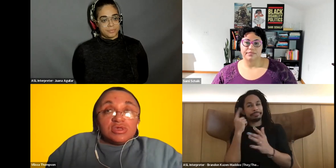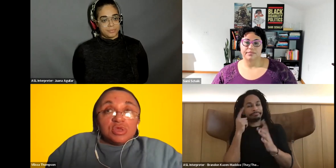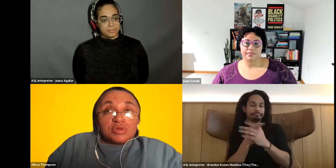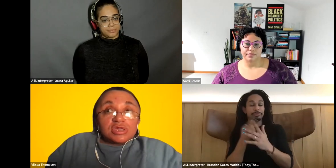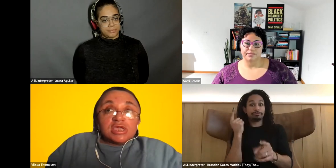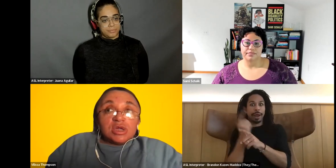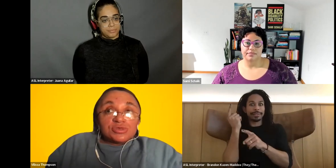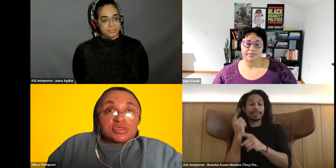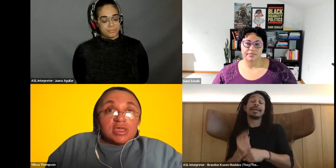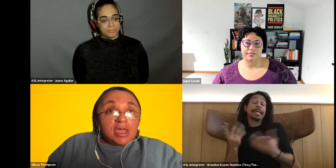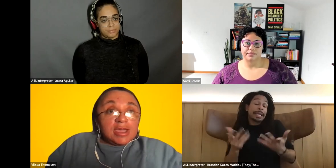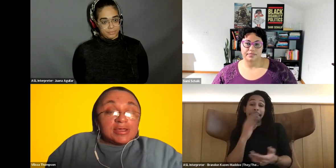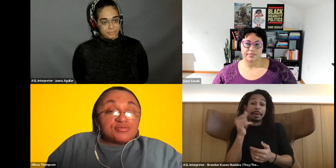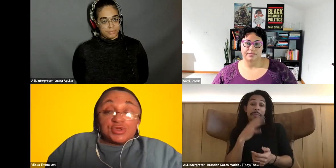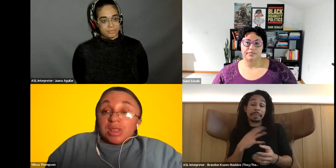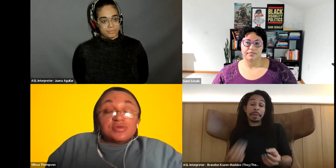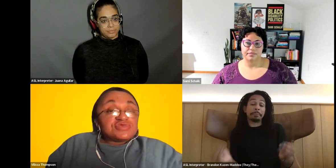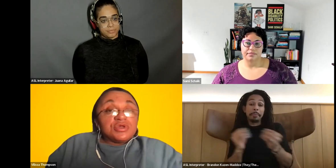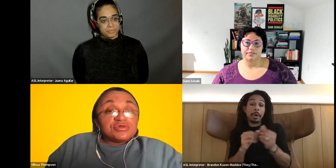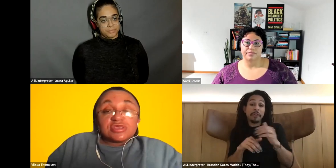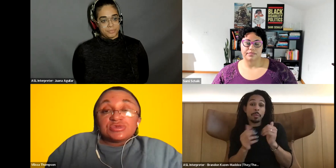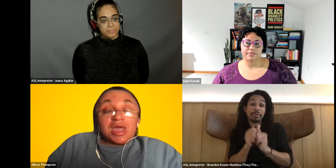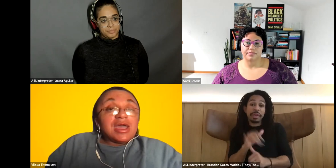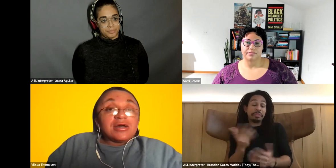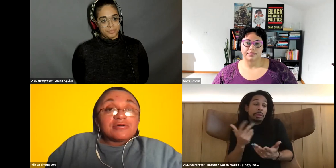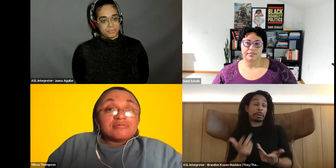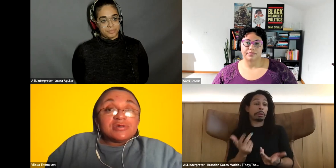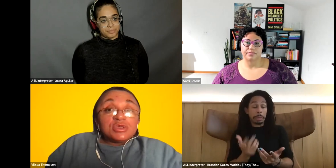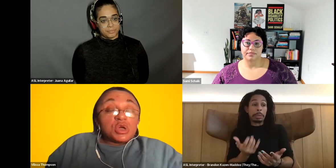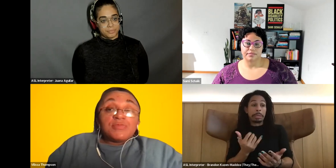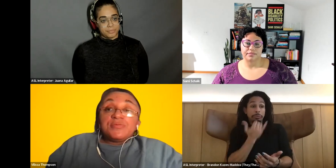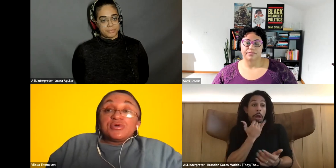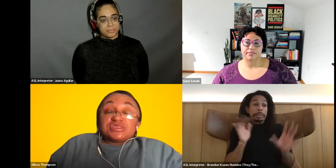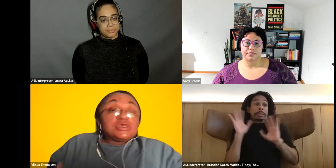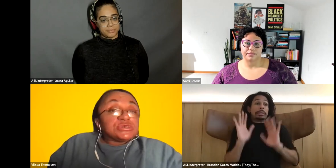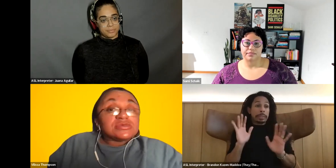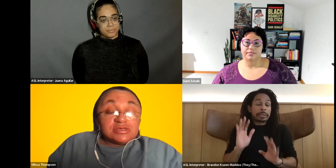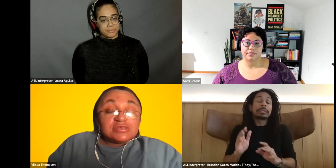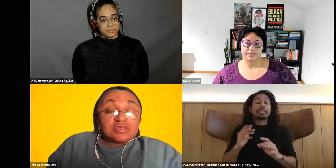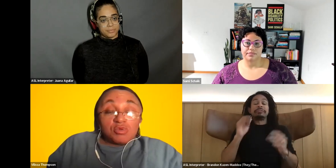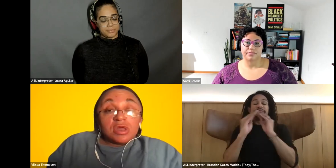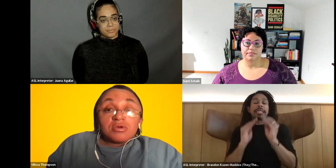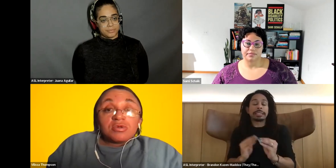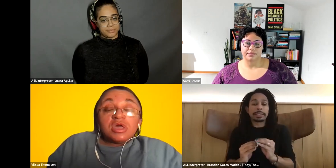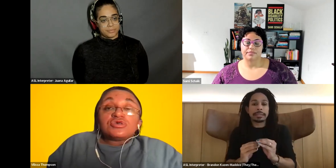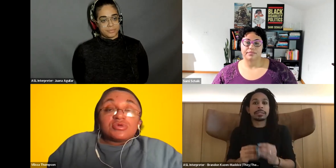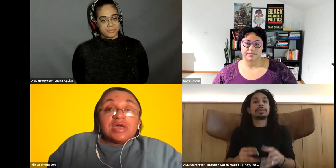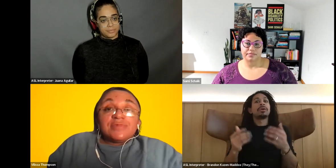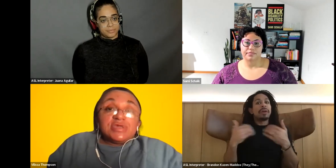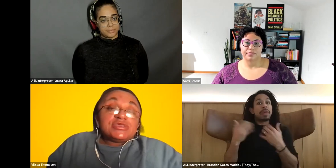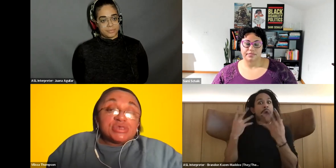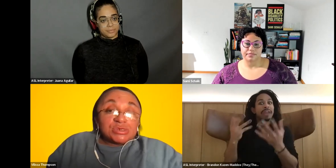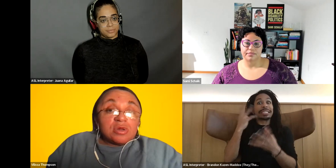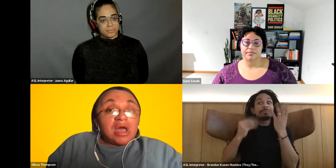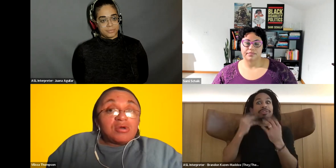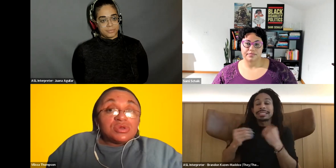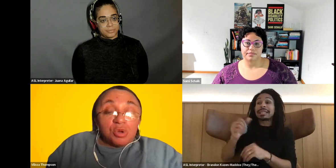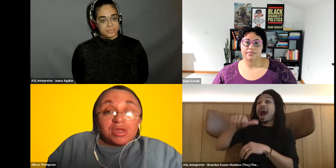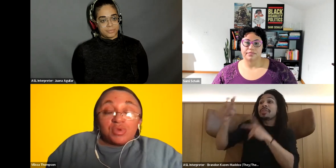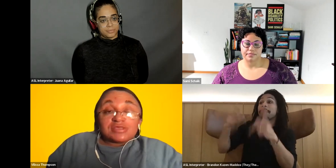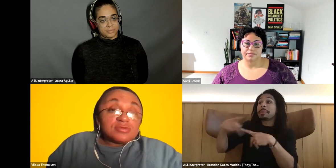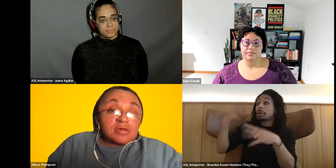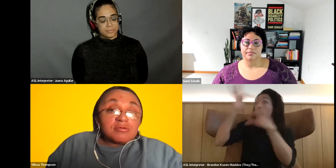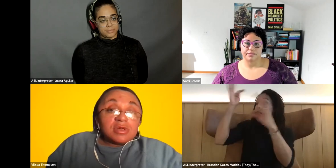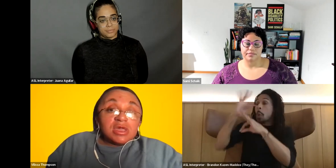Vilissa Thompson: you know, because they understand hey There's a lot of experiences that you have the other people intentionally, don't know. So let me be in touch about knowing what I don't know.